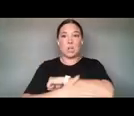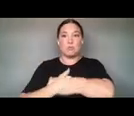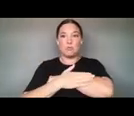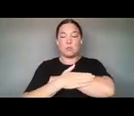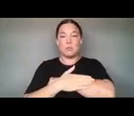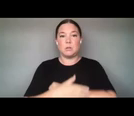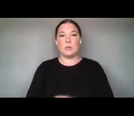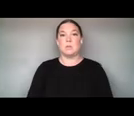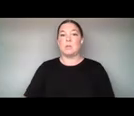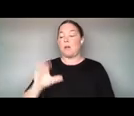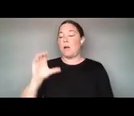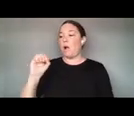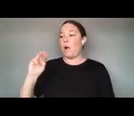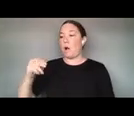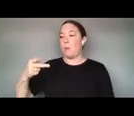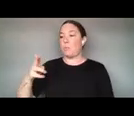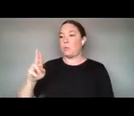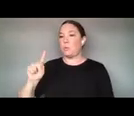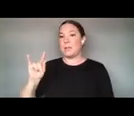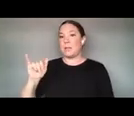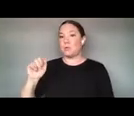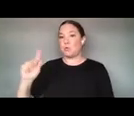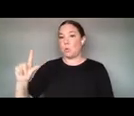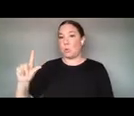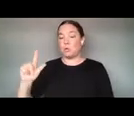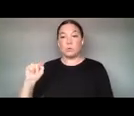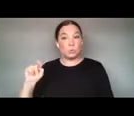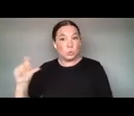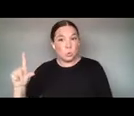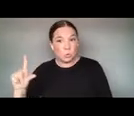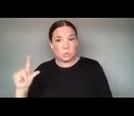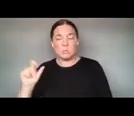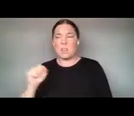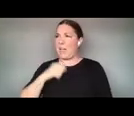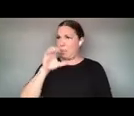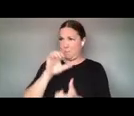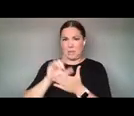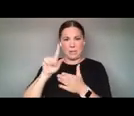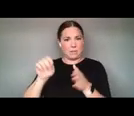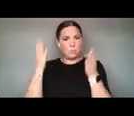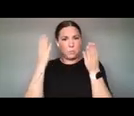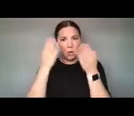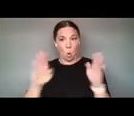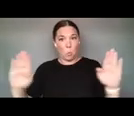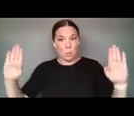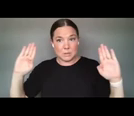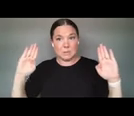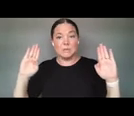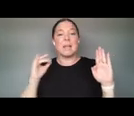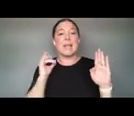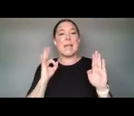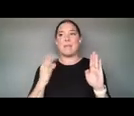TOOLS - LET'S MAKE THEM OPEN. I THINK THAT IF WE DID MORE OF THAT WE'D HAVE MORE INNOVATION.